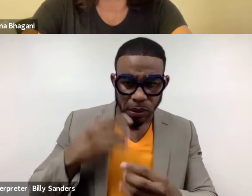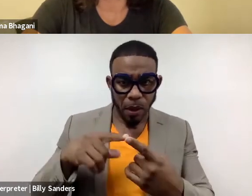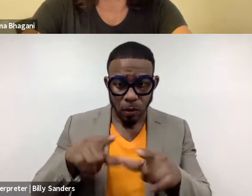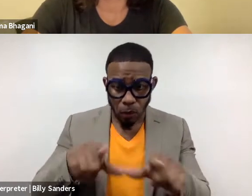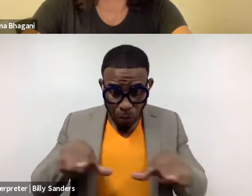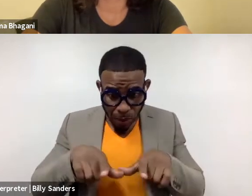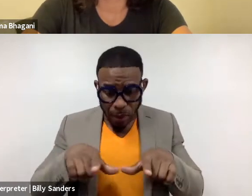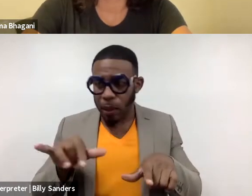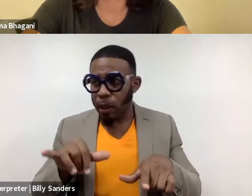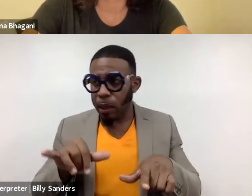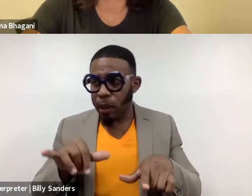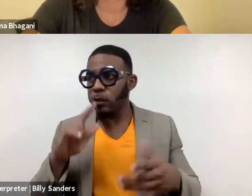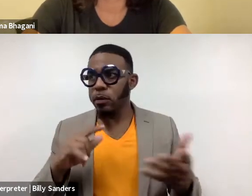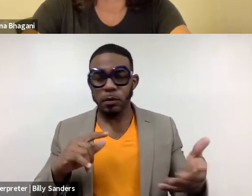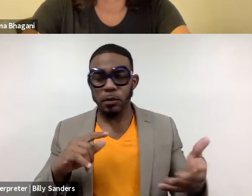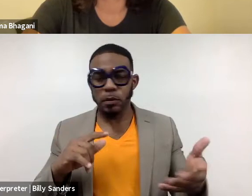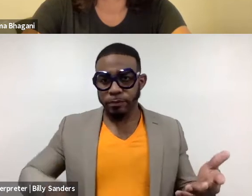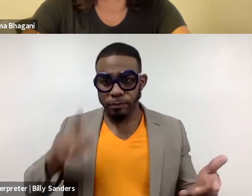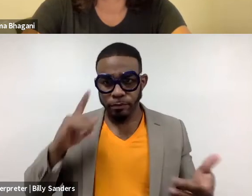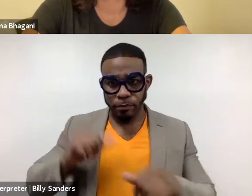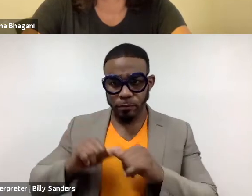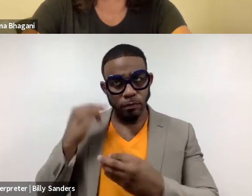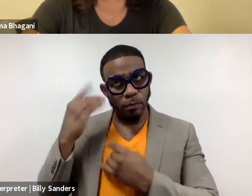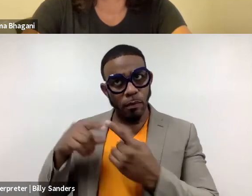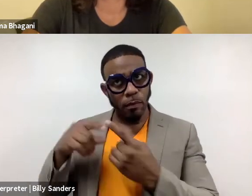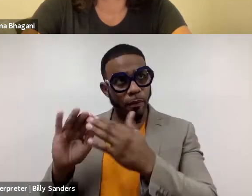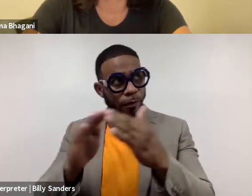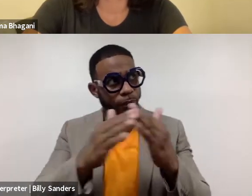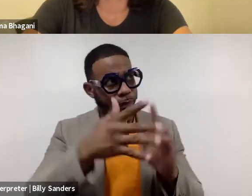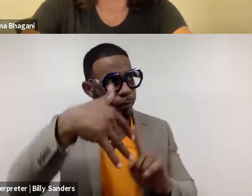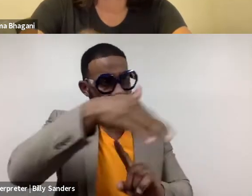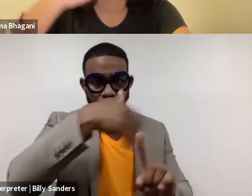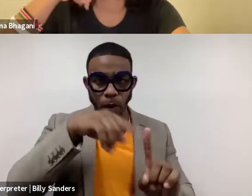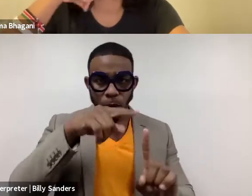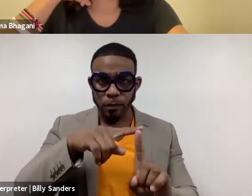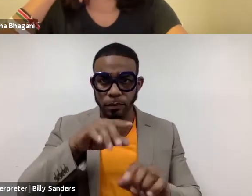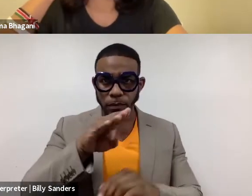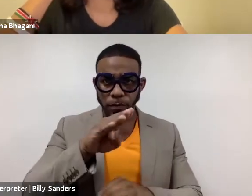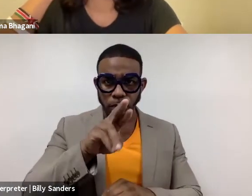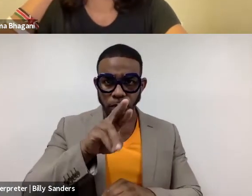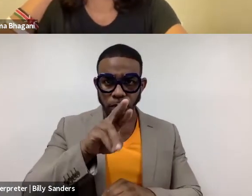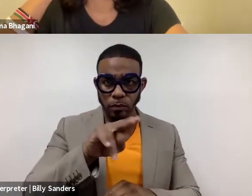Like for Charles who is constantly thinking about the community in Burkina Faso and the experiences,